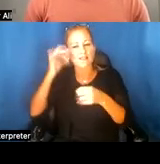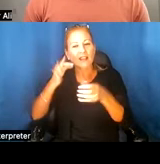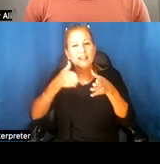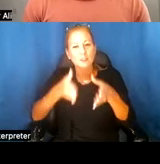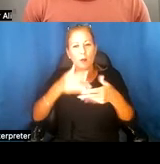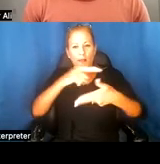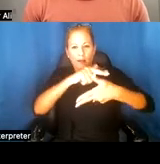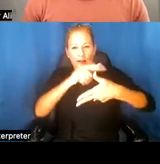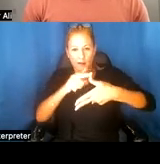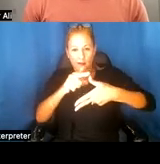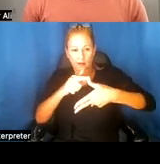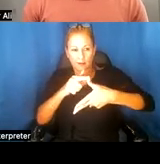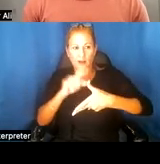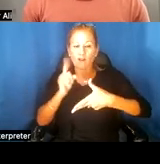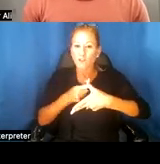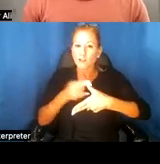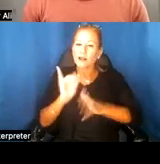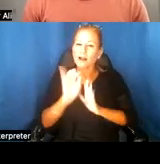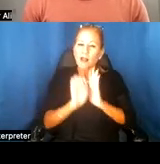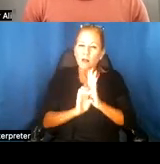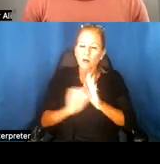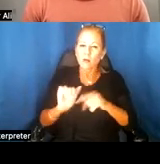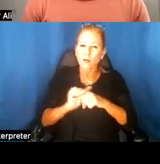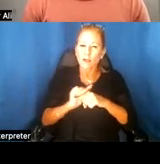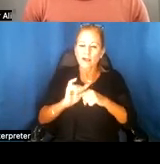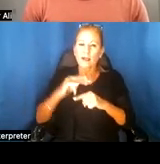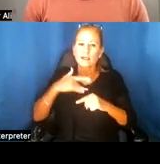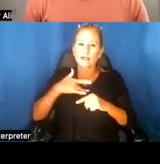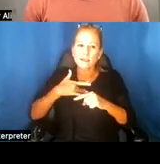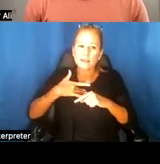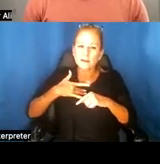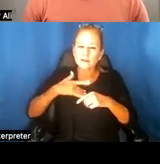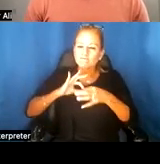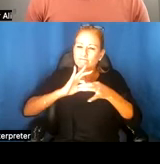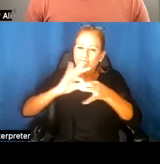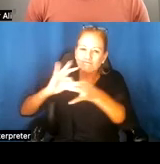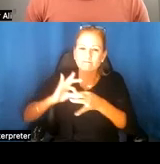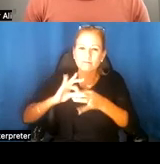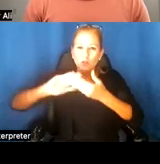First, as an ethical practice that builds community partnerships and collaborations;